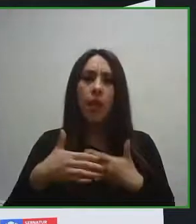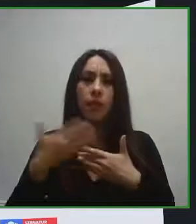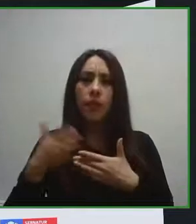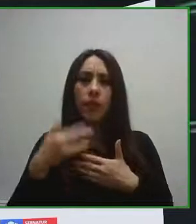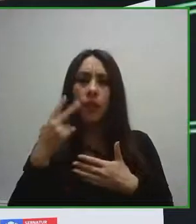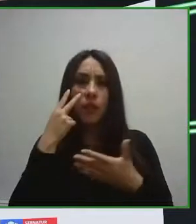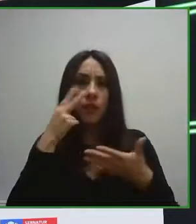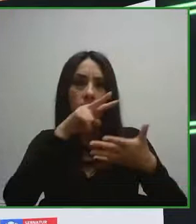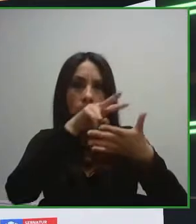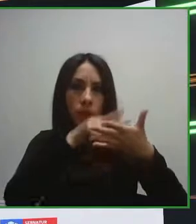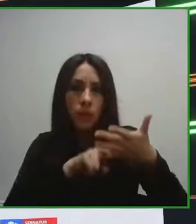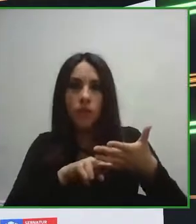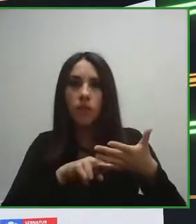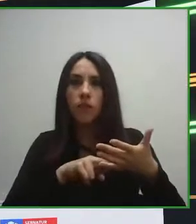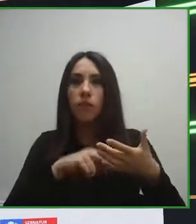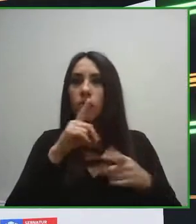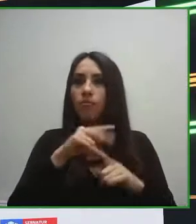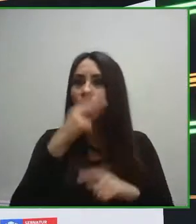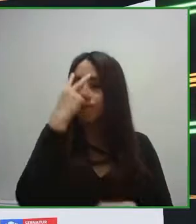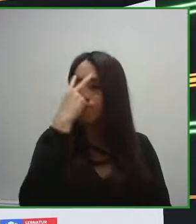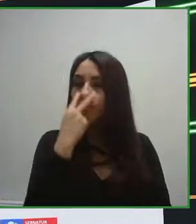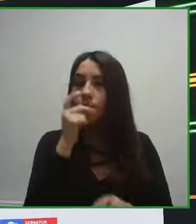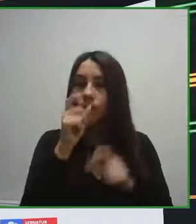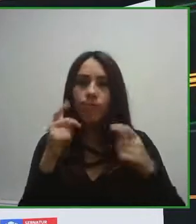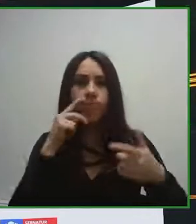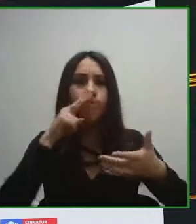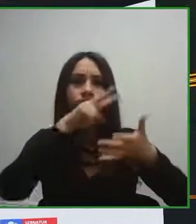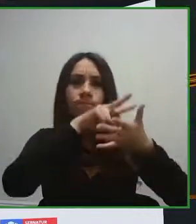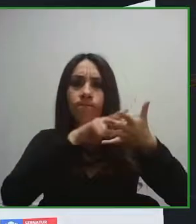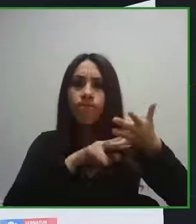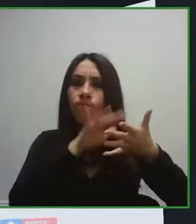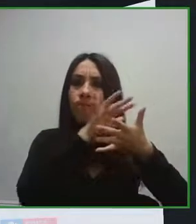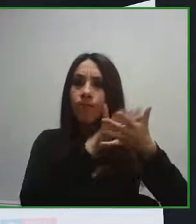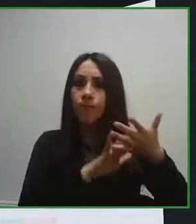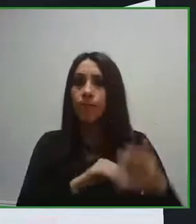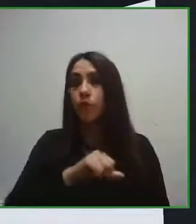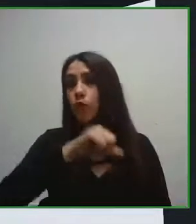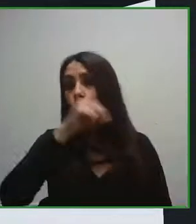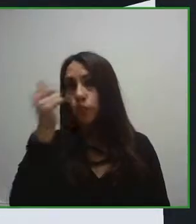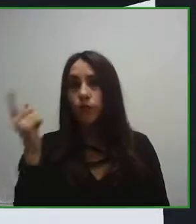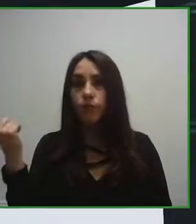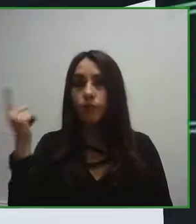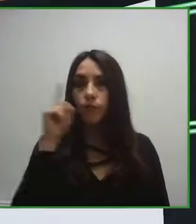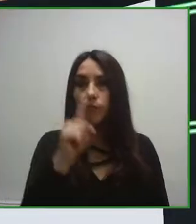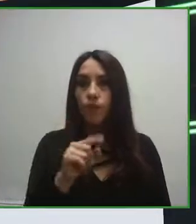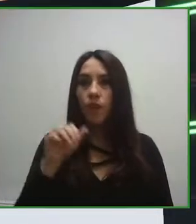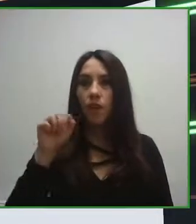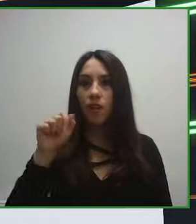the reading process for blind people and people with vision impairments we will also have the